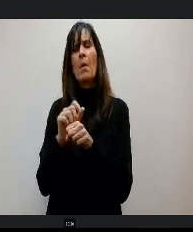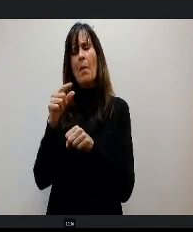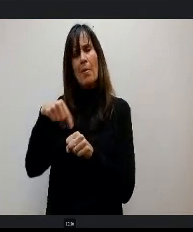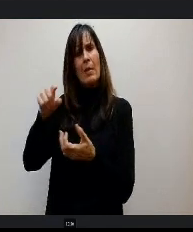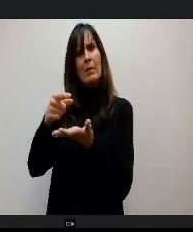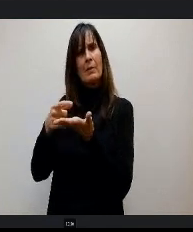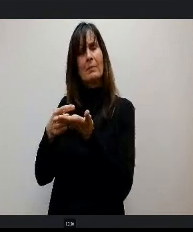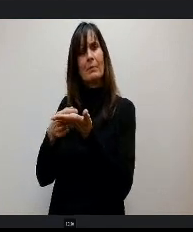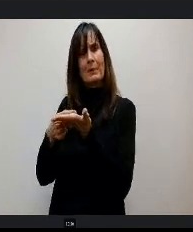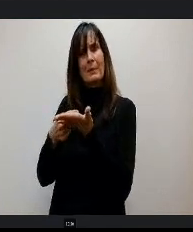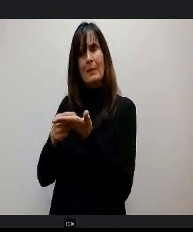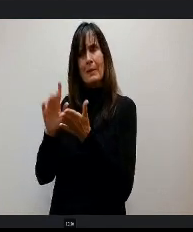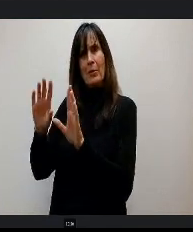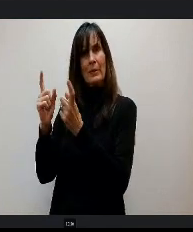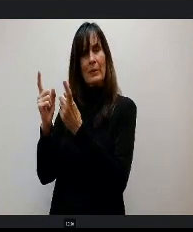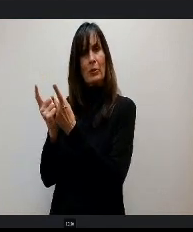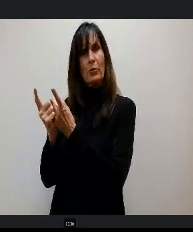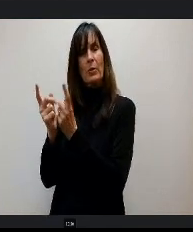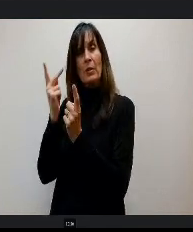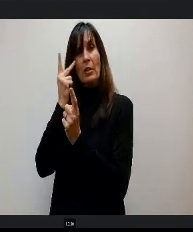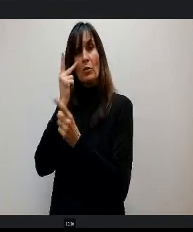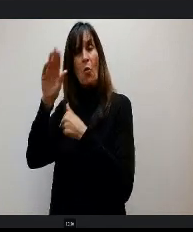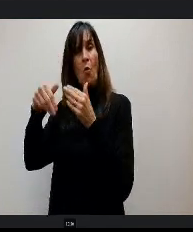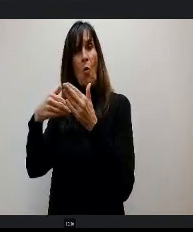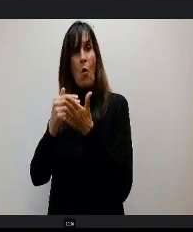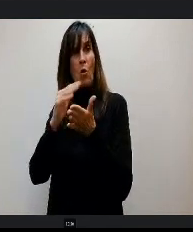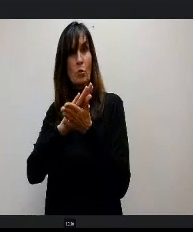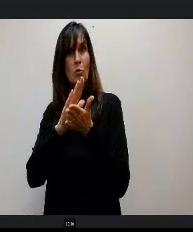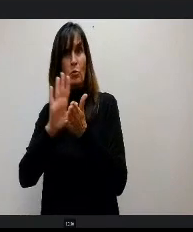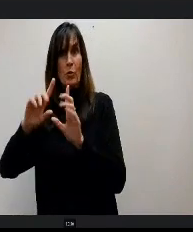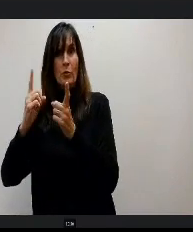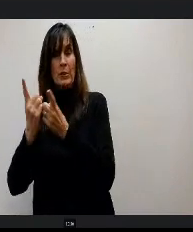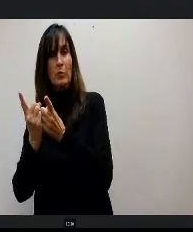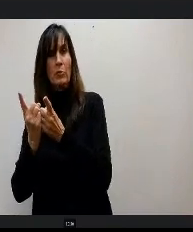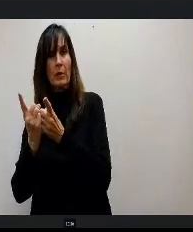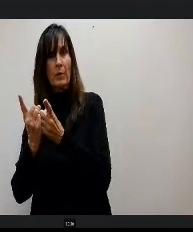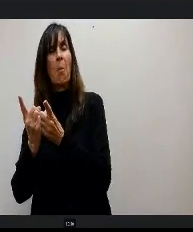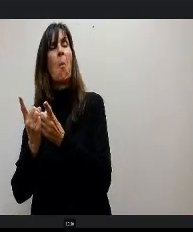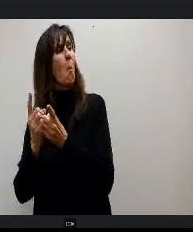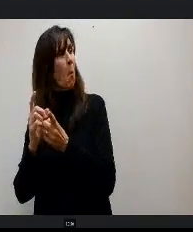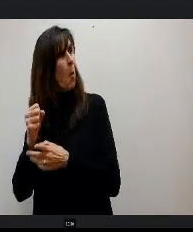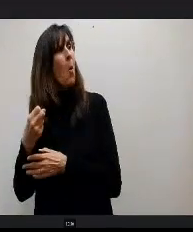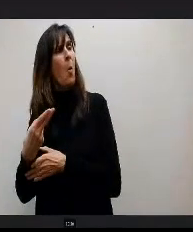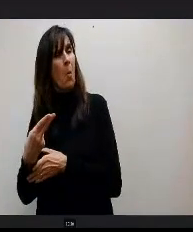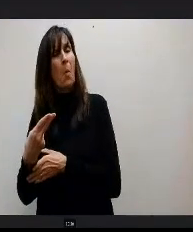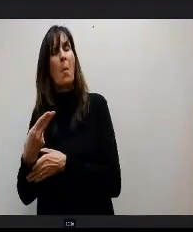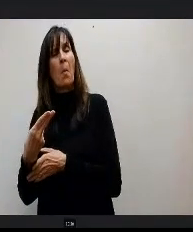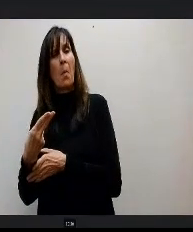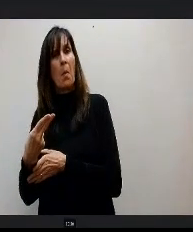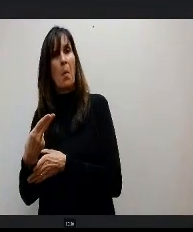in their district. They went and saw all the schools in their district and we e were like, oh, because like, unless you play a sport or you do